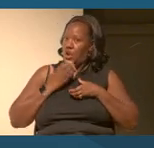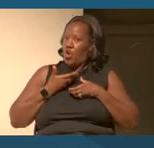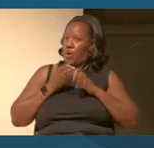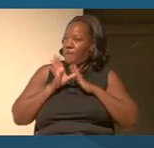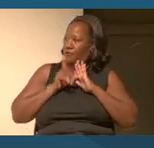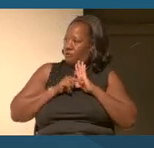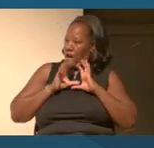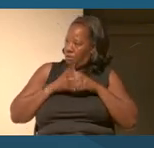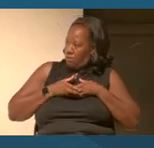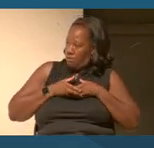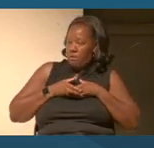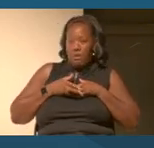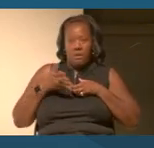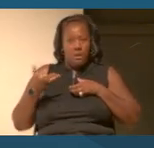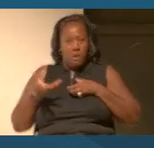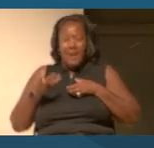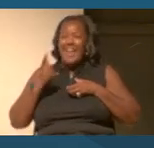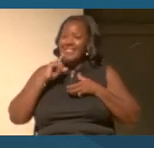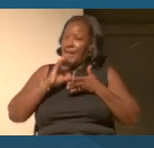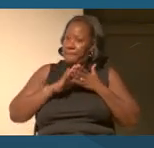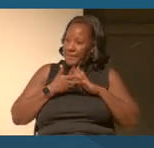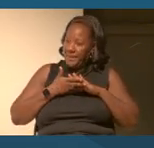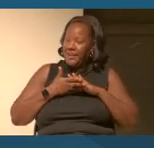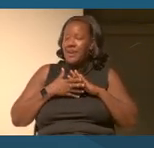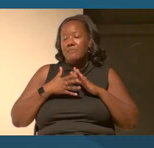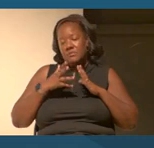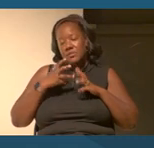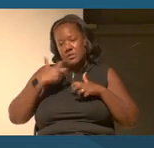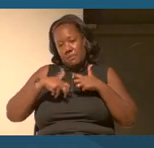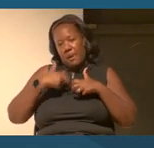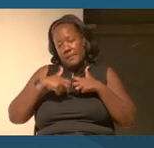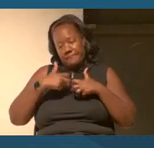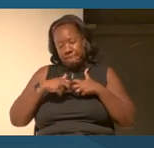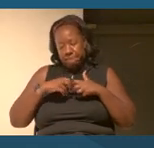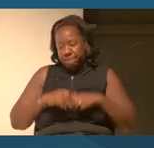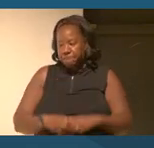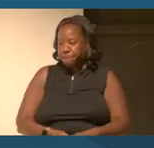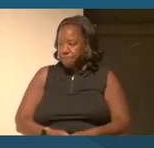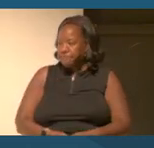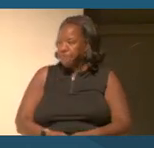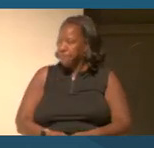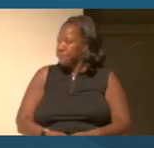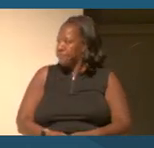And that's where I think it becomes also highly problematic.